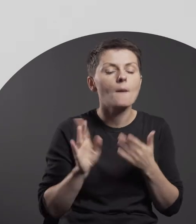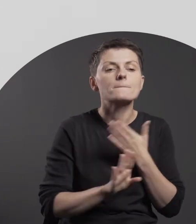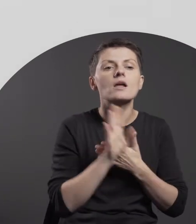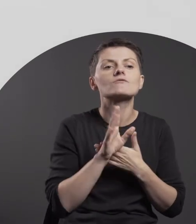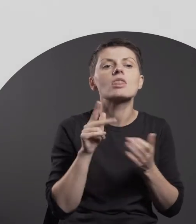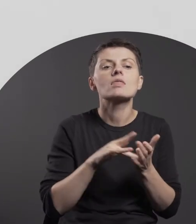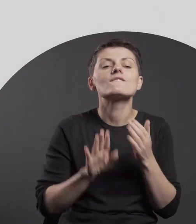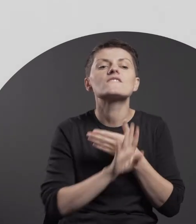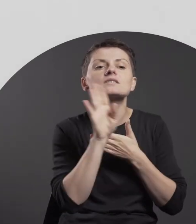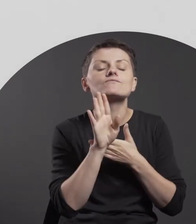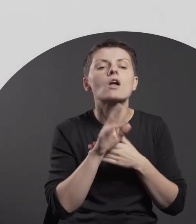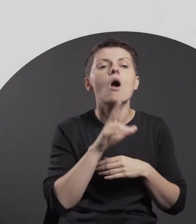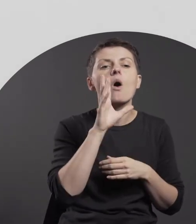his collage on display here.